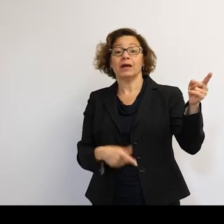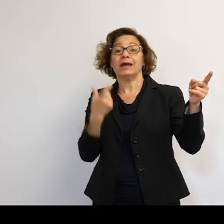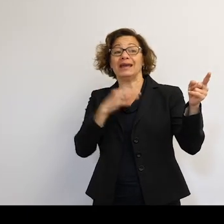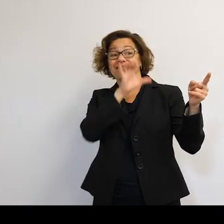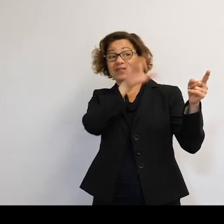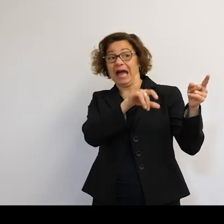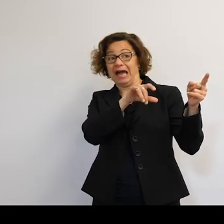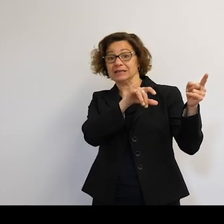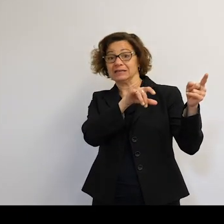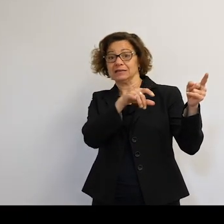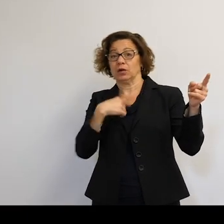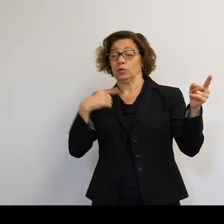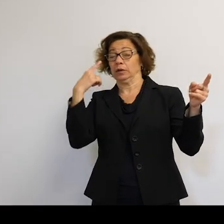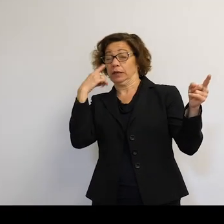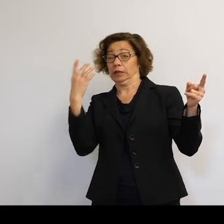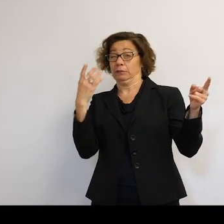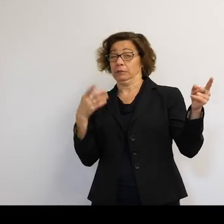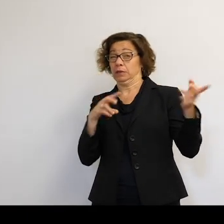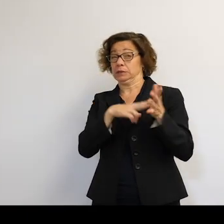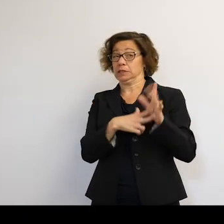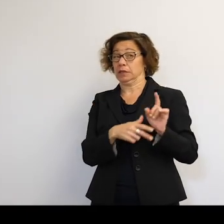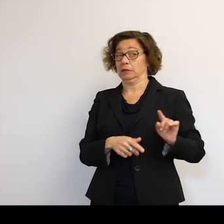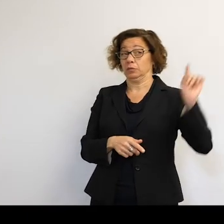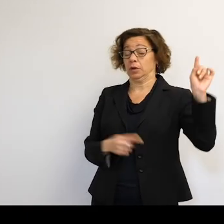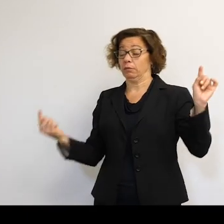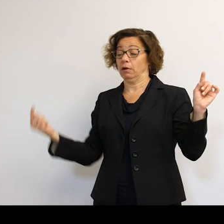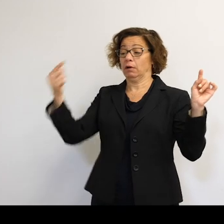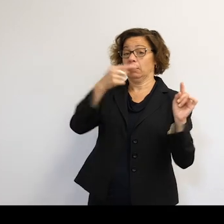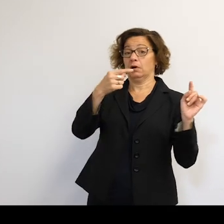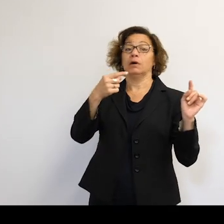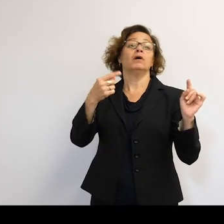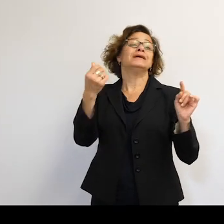we don't-- it's all up in the air. So in a couple of weeks, you can watch the video again and see how wrong I am.